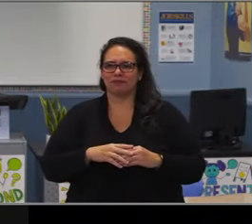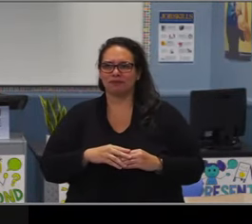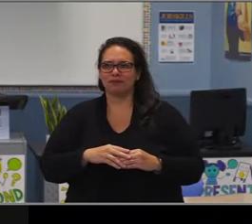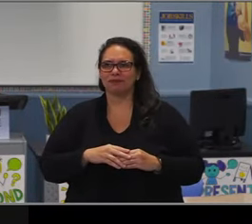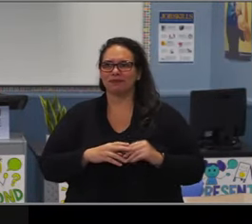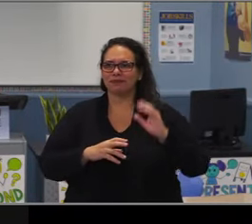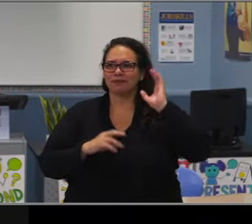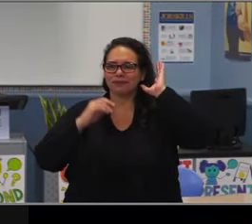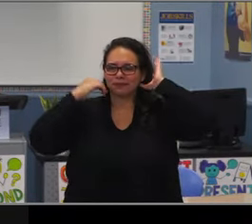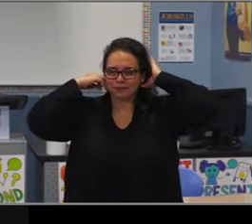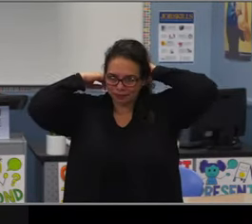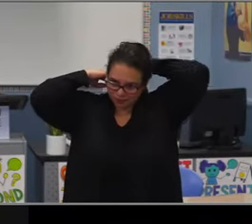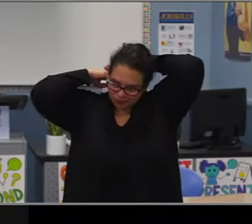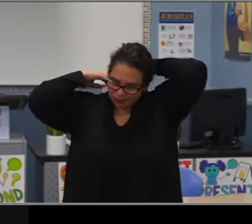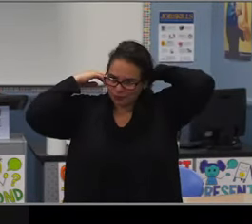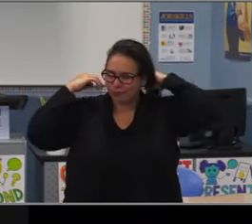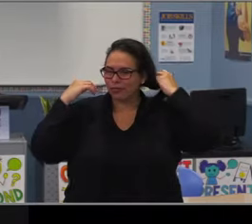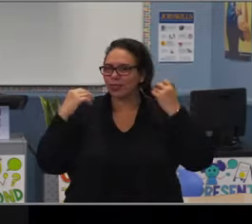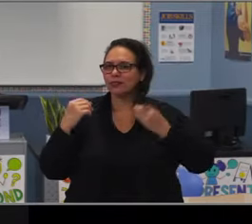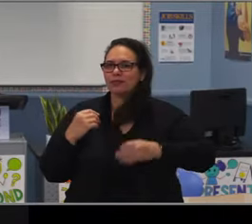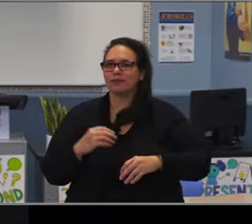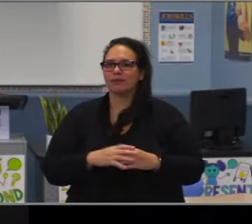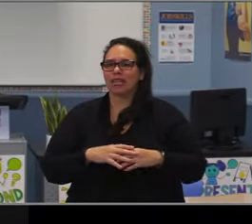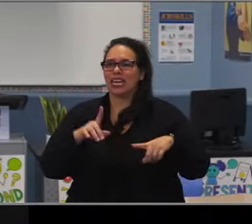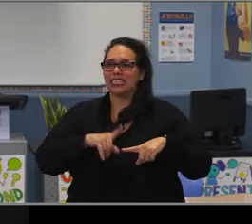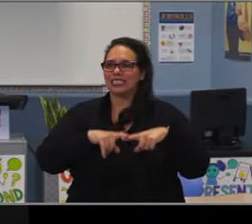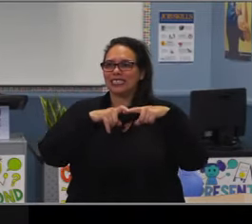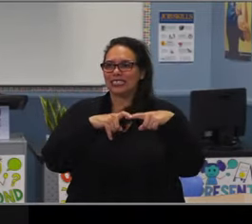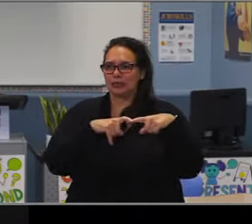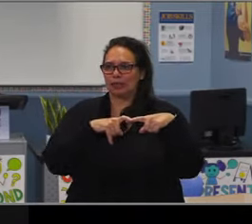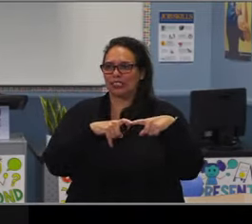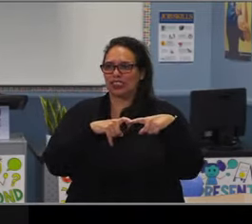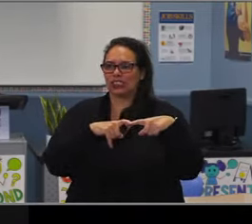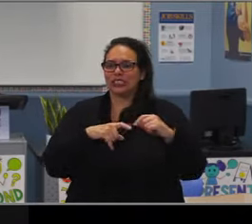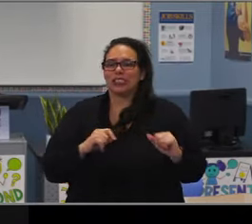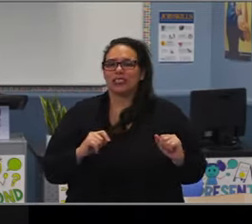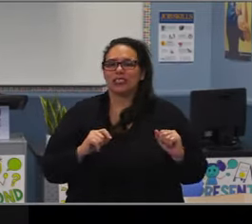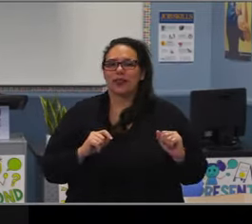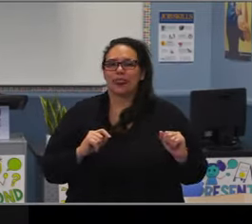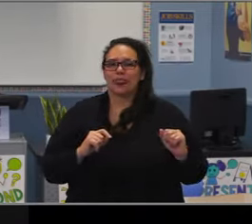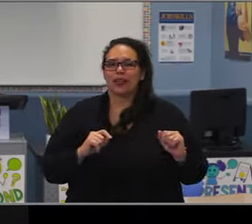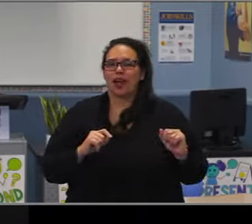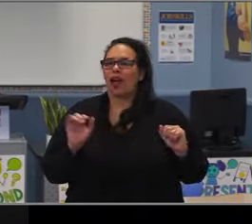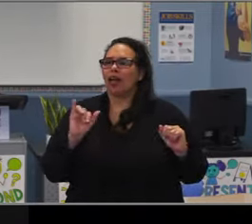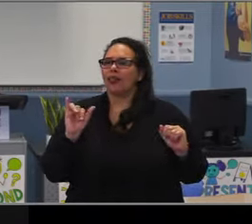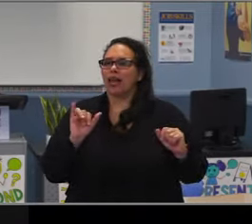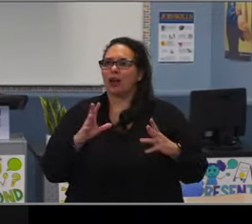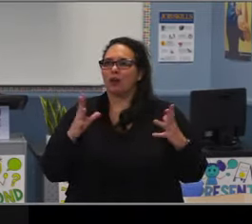And one of the things that we're gonna start doing in the research office is breaking this down and seeing is there a grade level where this happens?